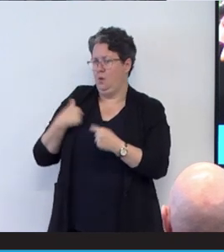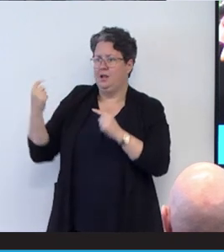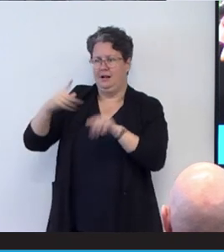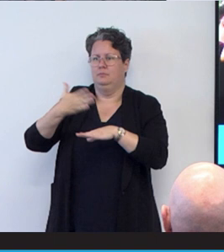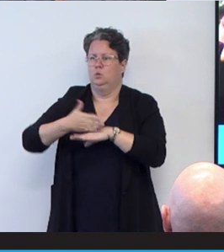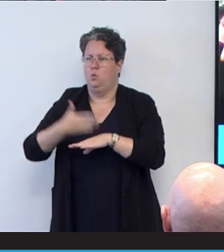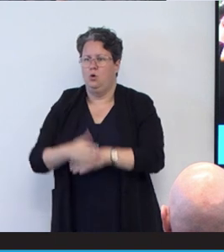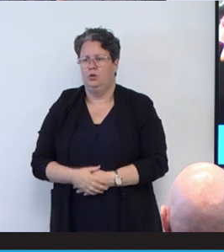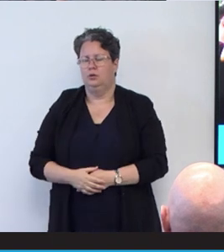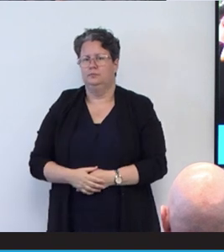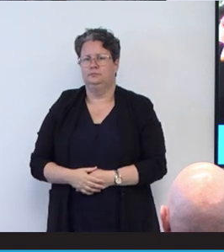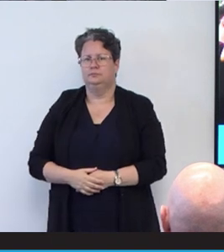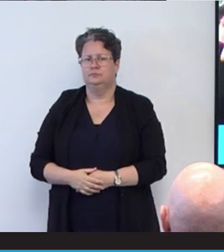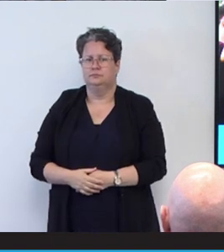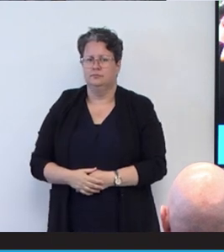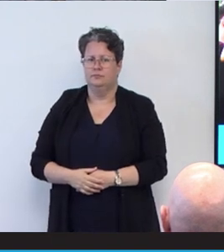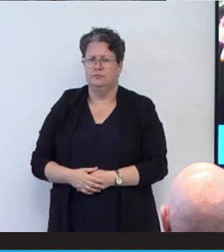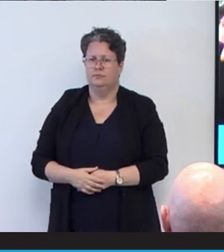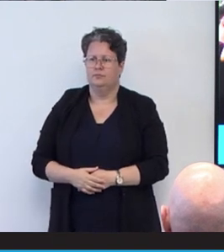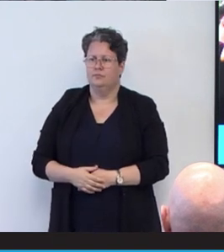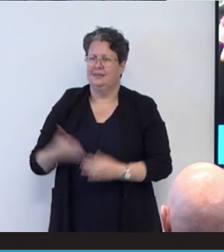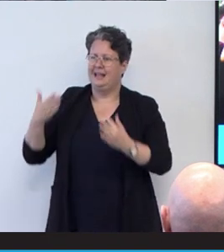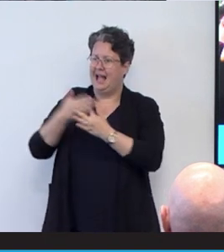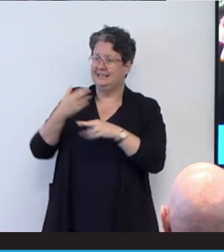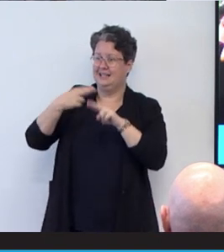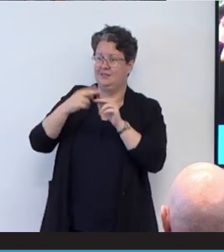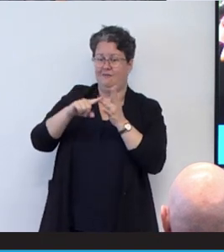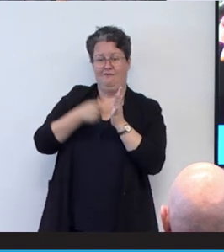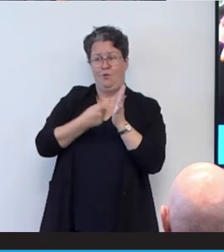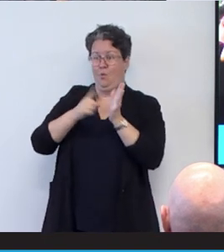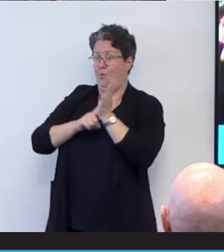these things that have been created here, Access for All all the things that we do